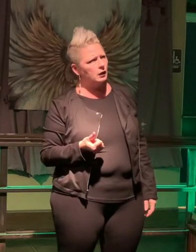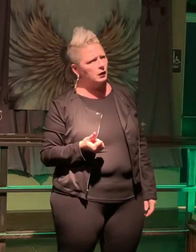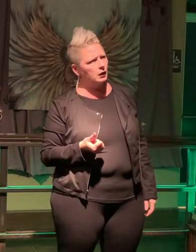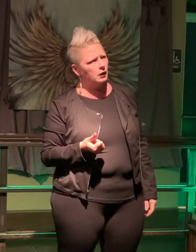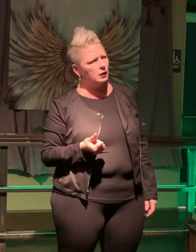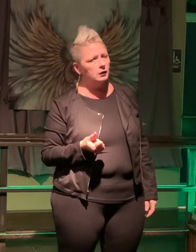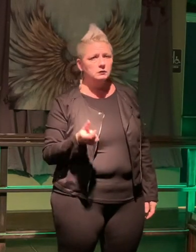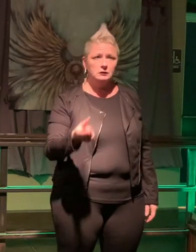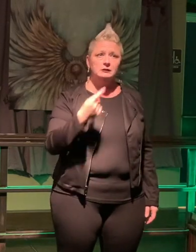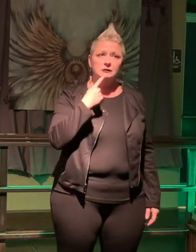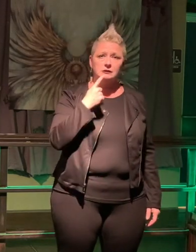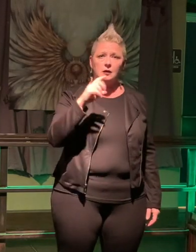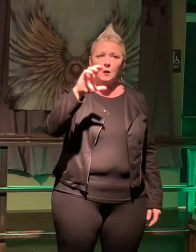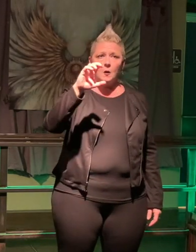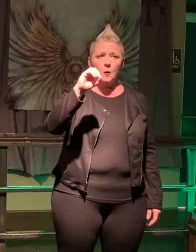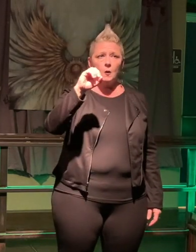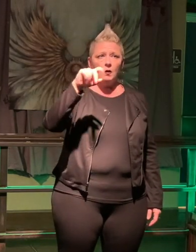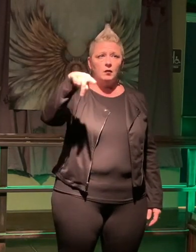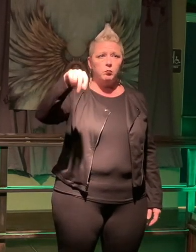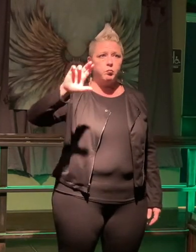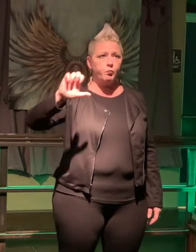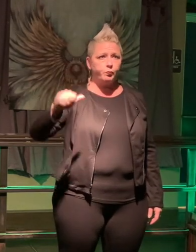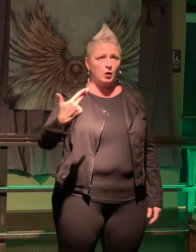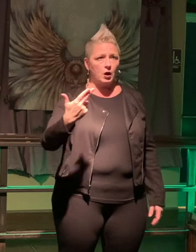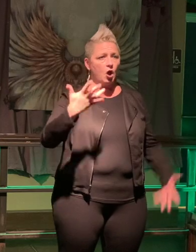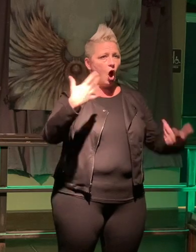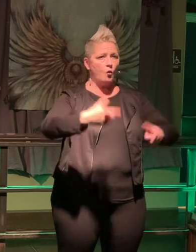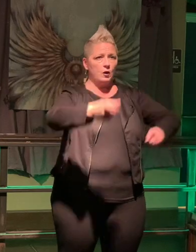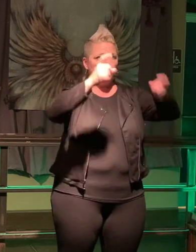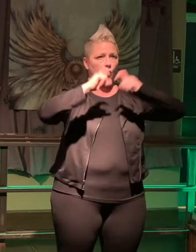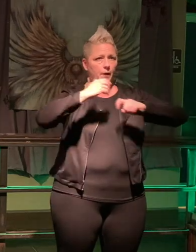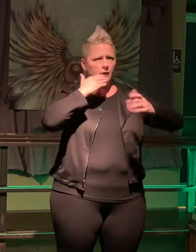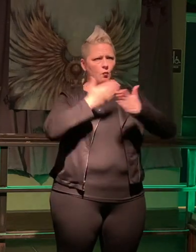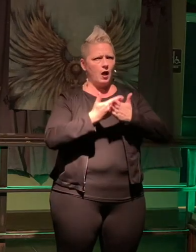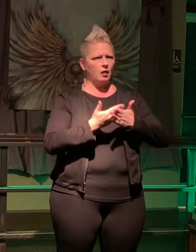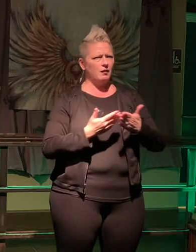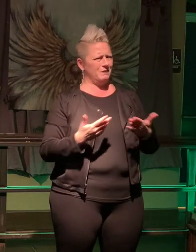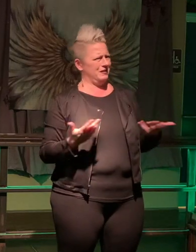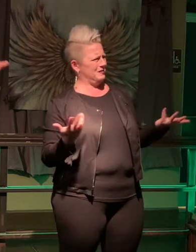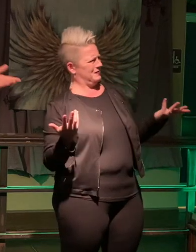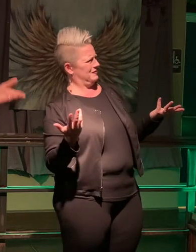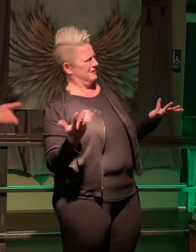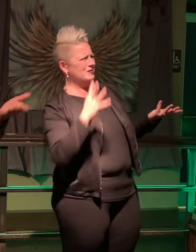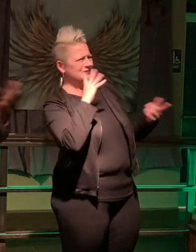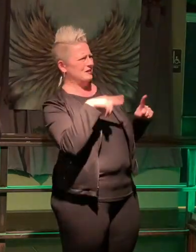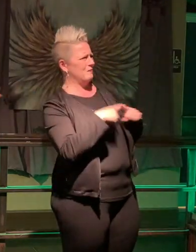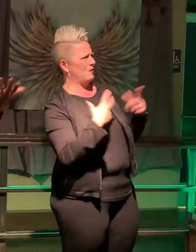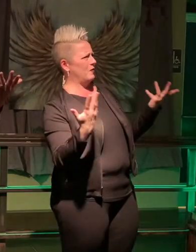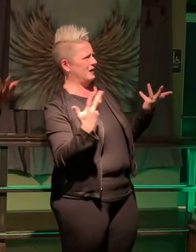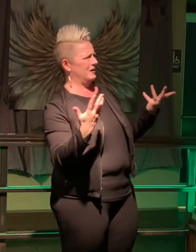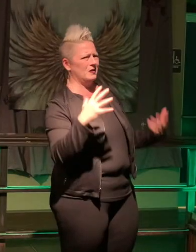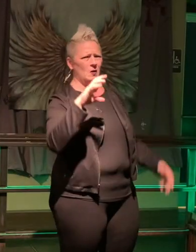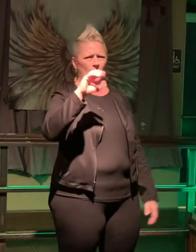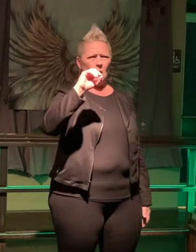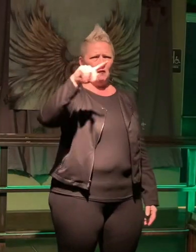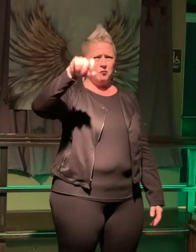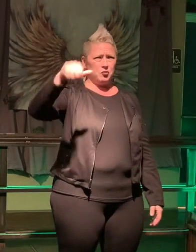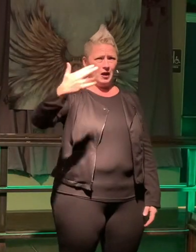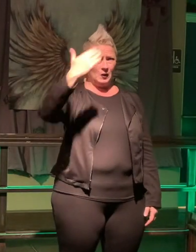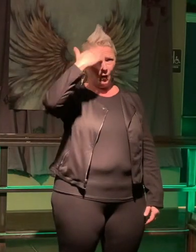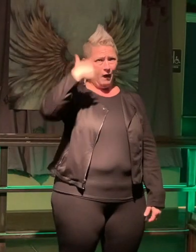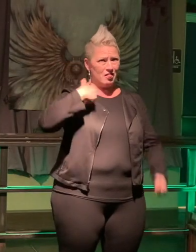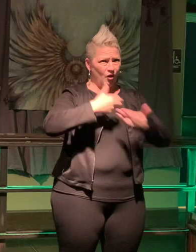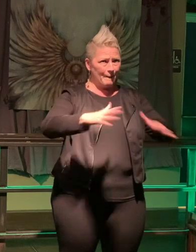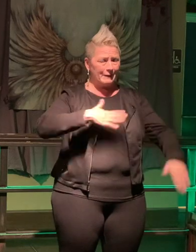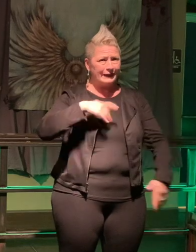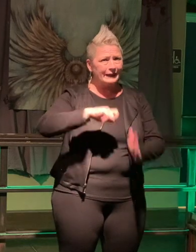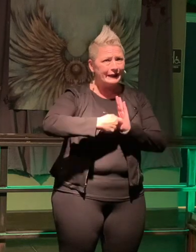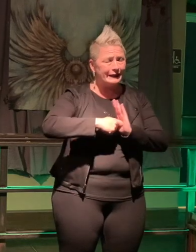She said "Oprah has already rewarded me very well" i'm like "What are you talking about? Oprah knows I lost the keys?"